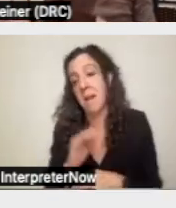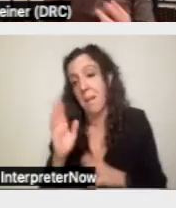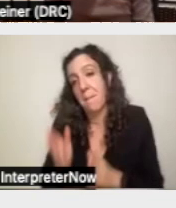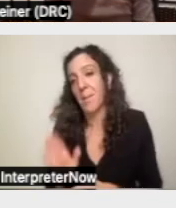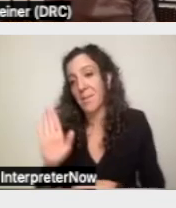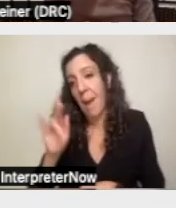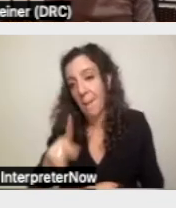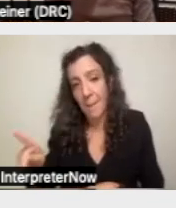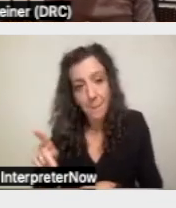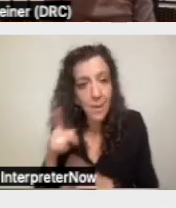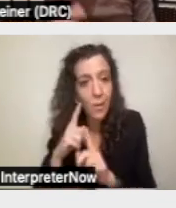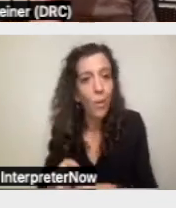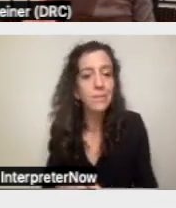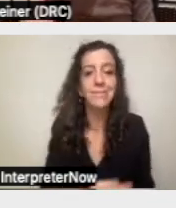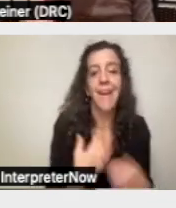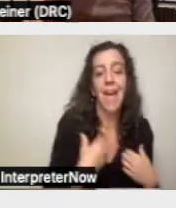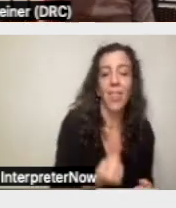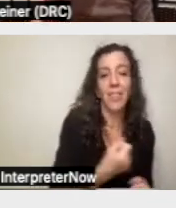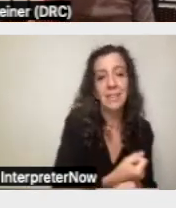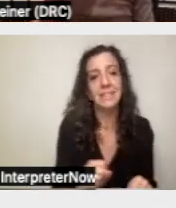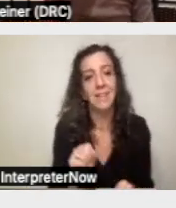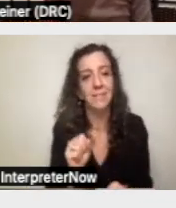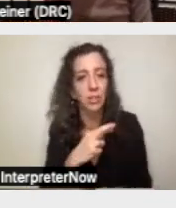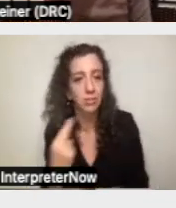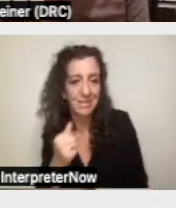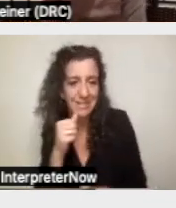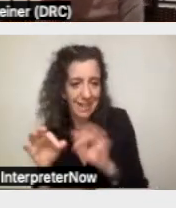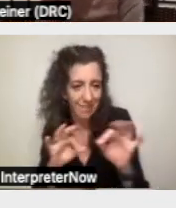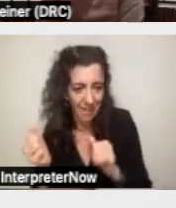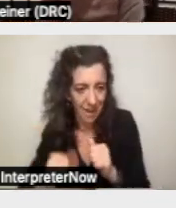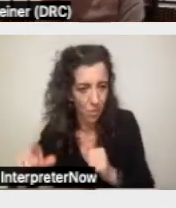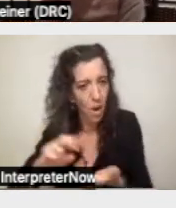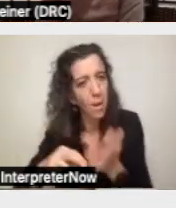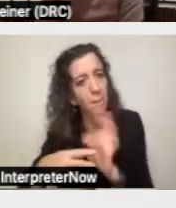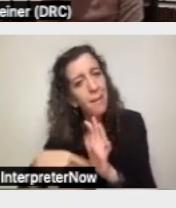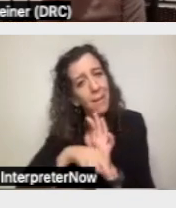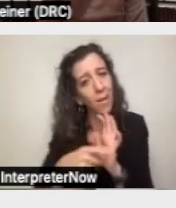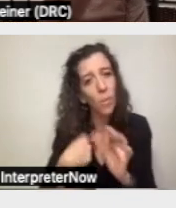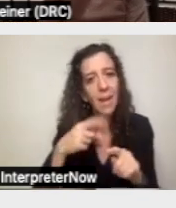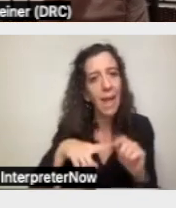look at a place with rules that gives us a breakline answers, but the advantage of it is well,